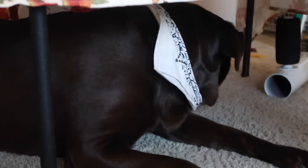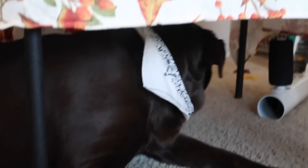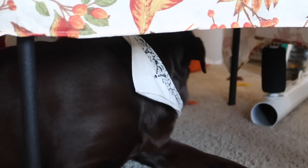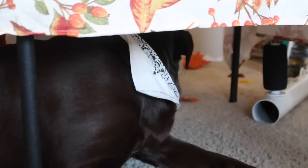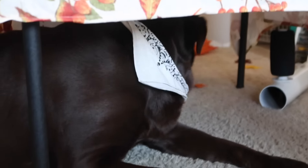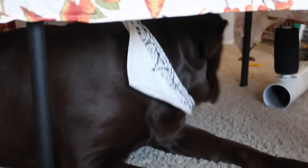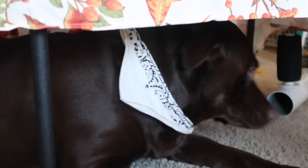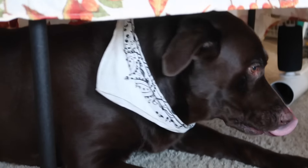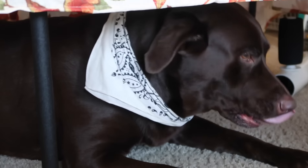E: Aw he's sad now